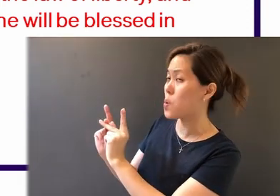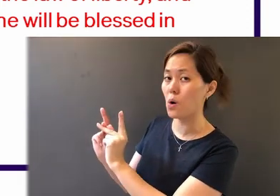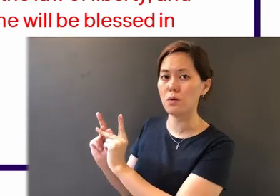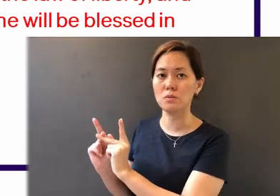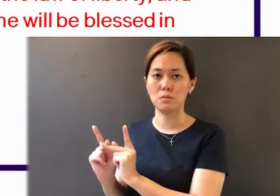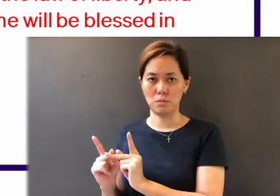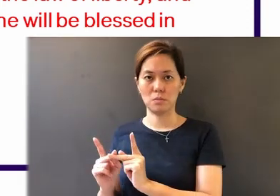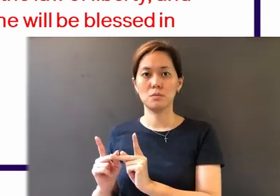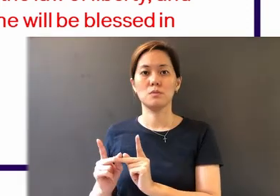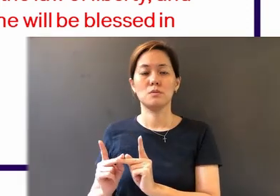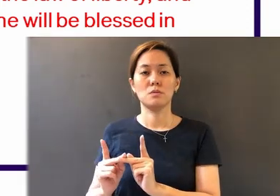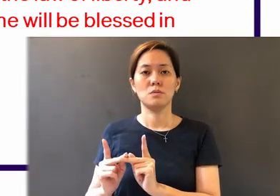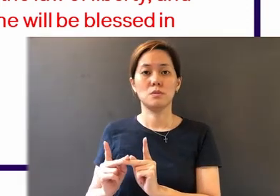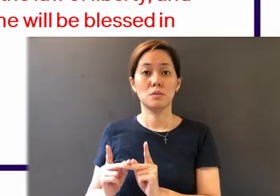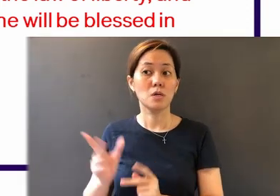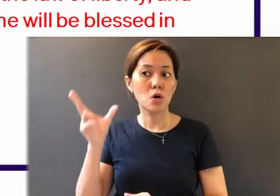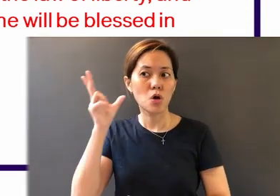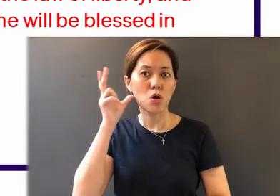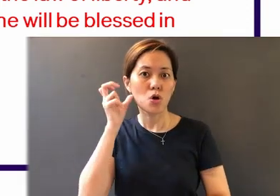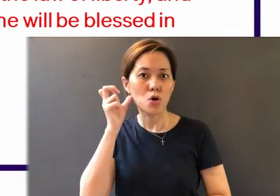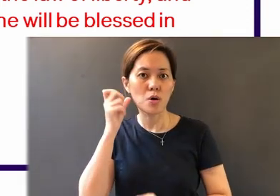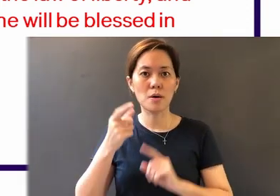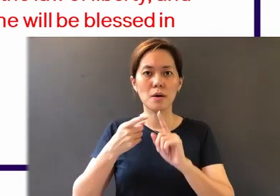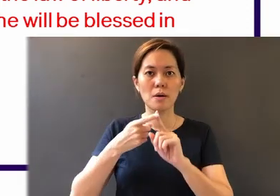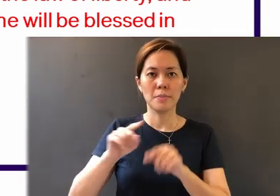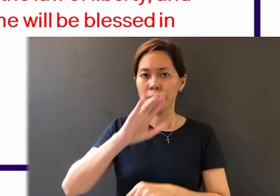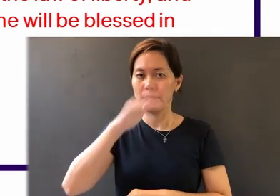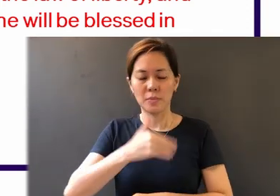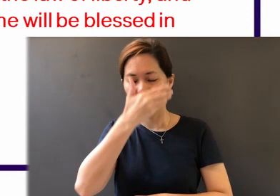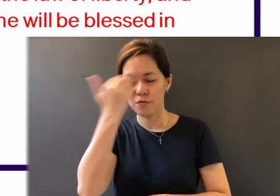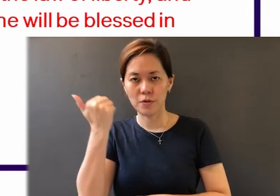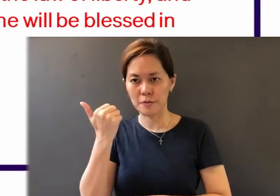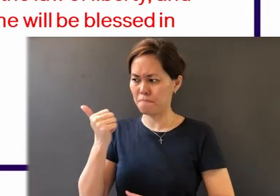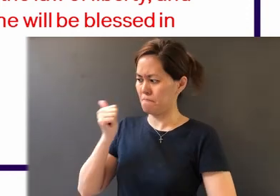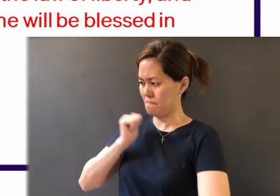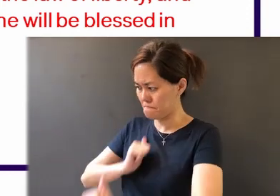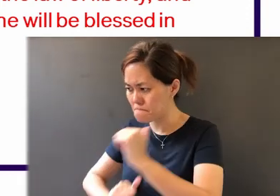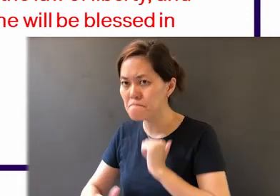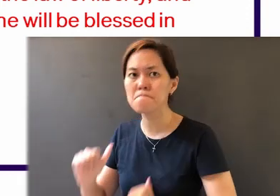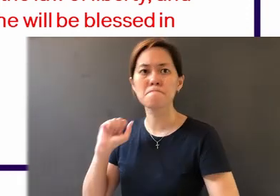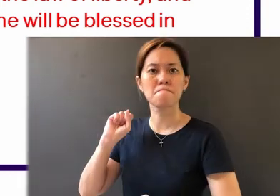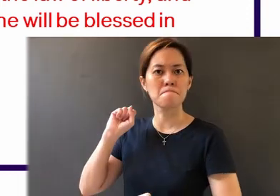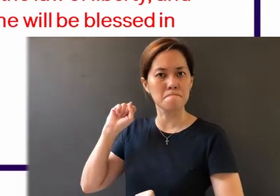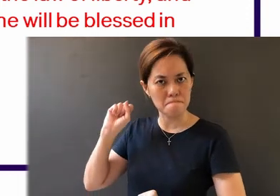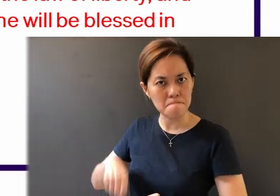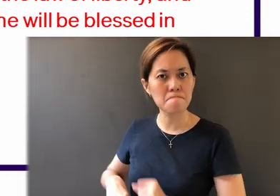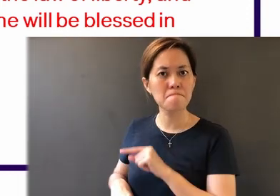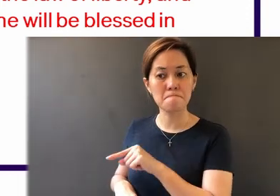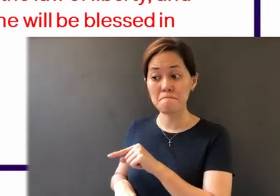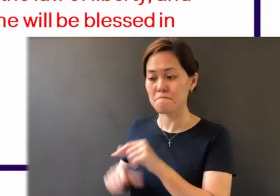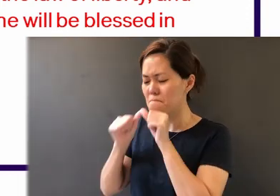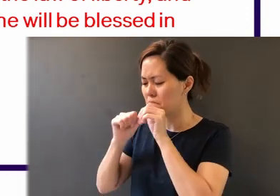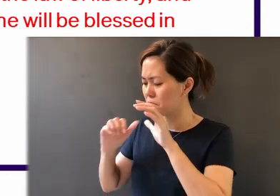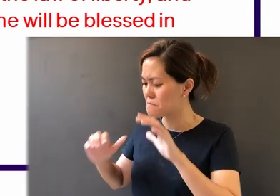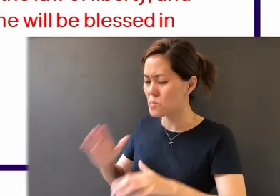hearer who forgets but a doer who acts, he will be blessed